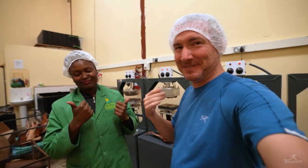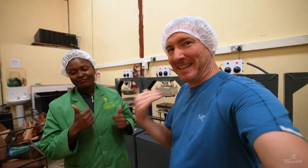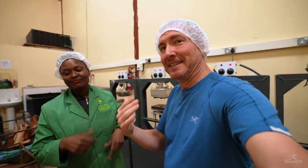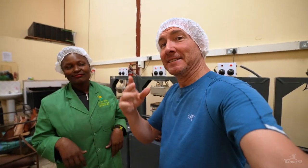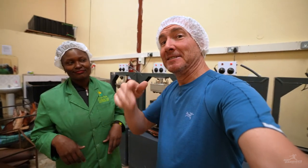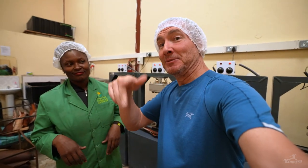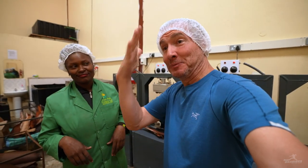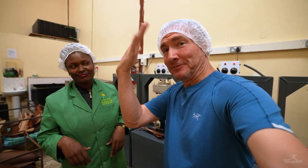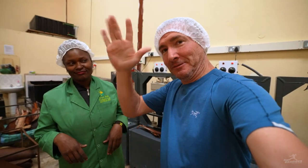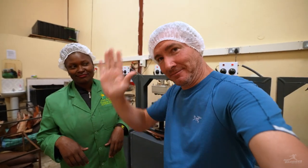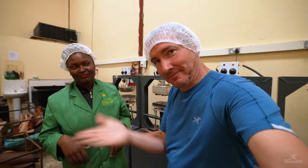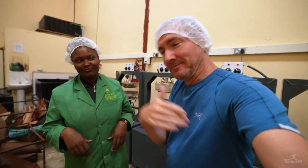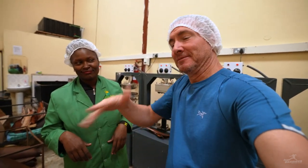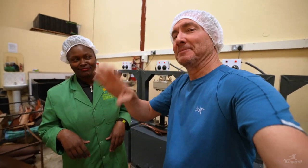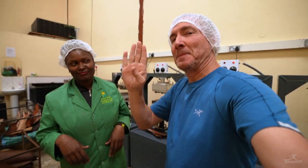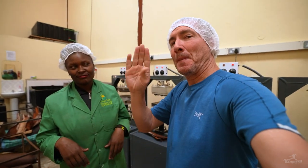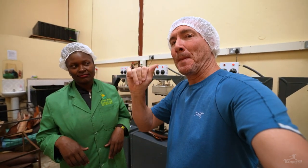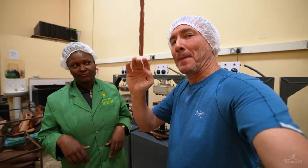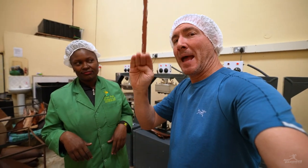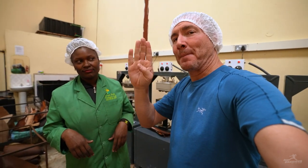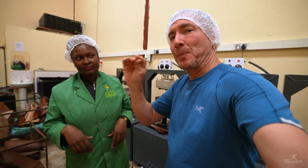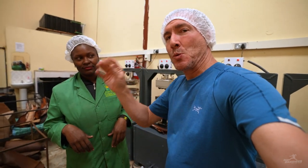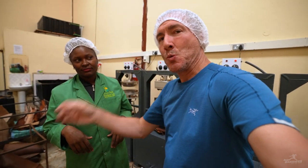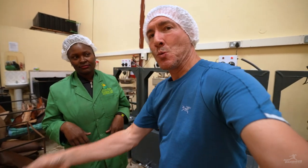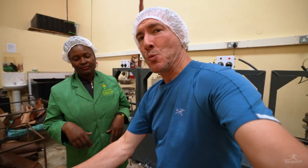We're doing with the palm, next up is bamboo.